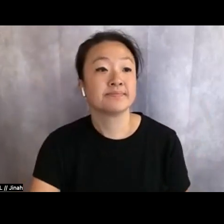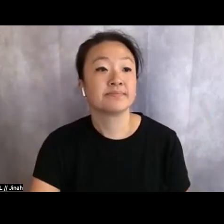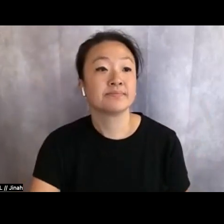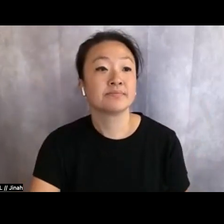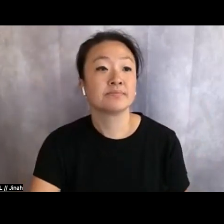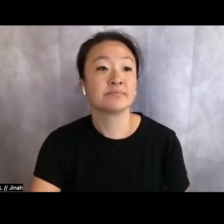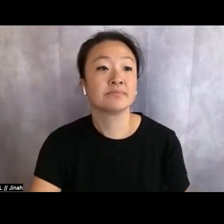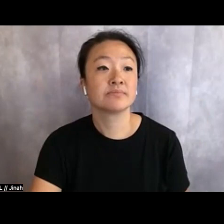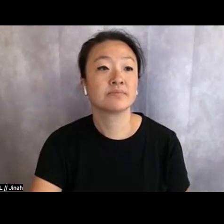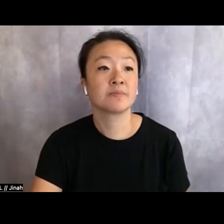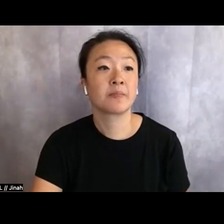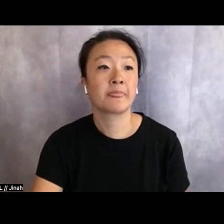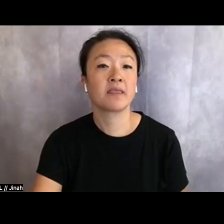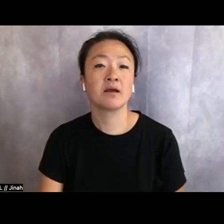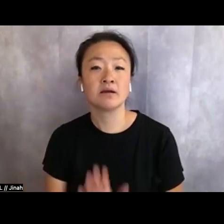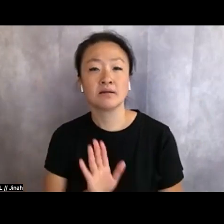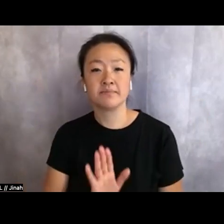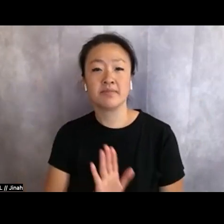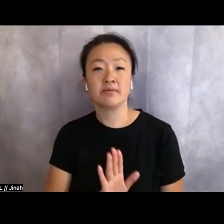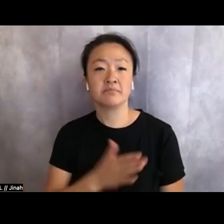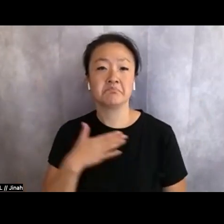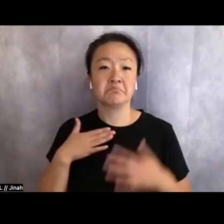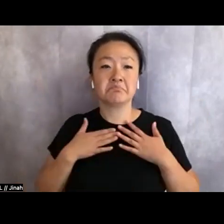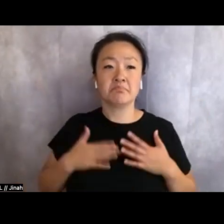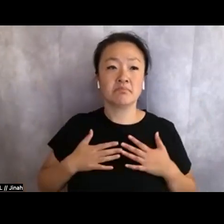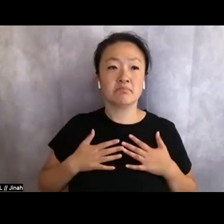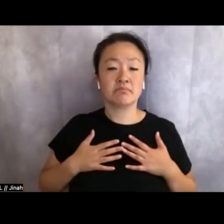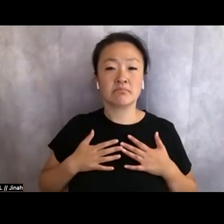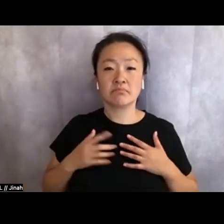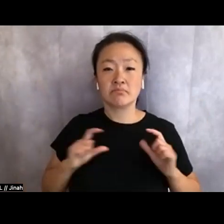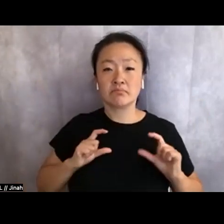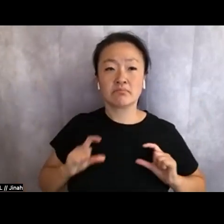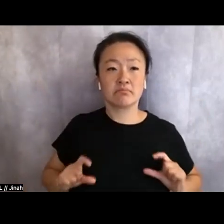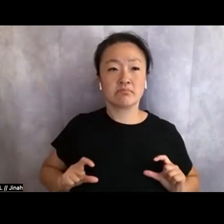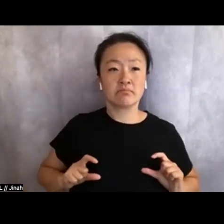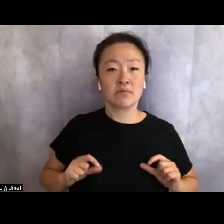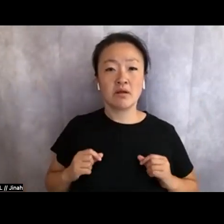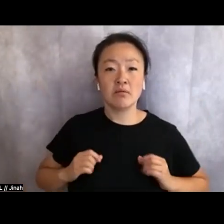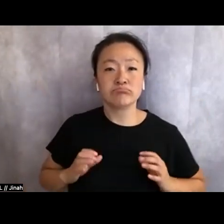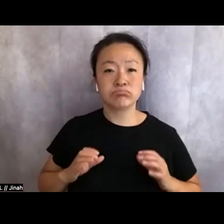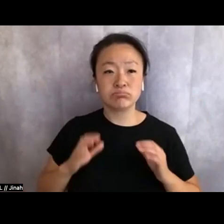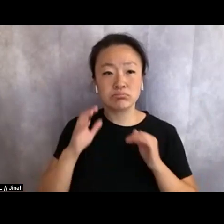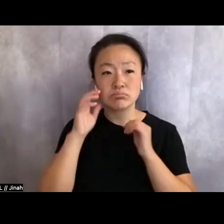Their body patched, swollen skin, hair flex gone rogue, mismatched knees,